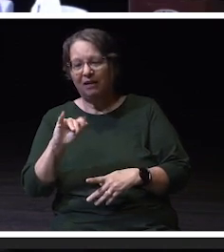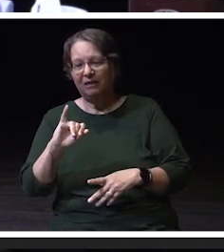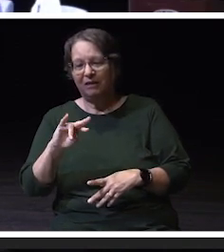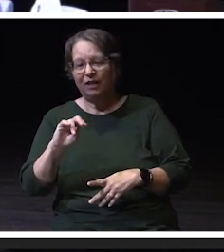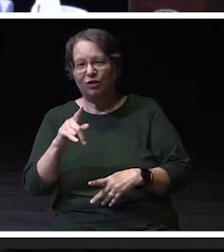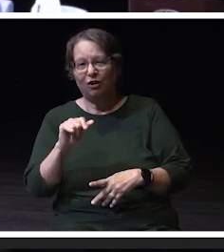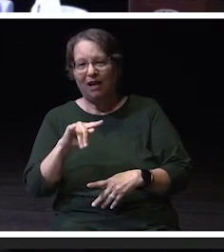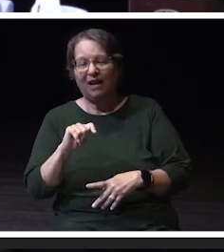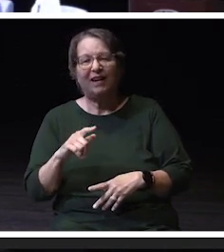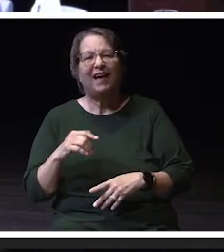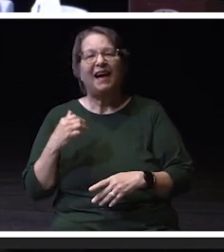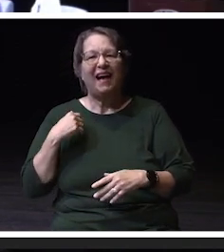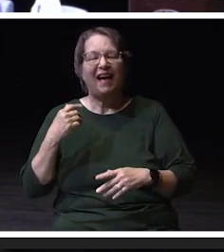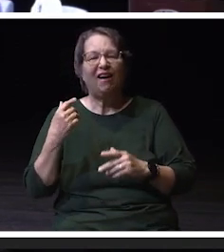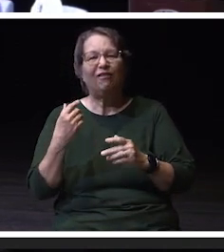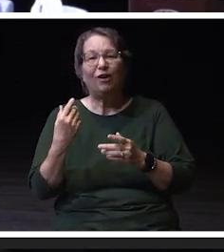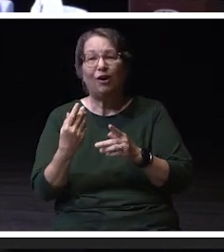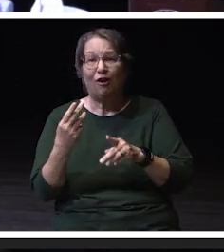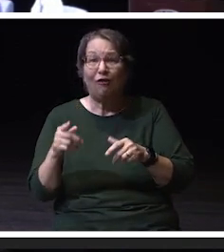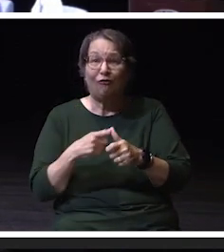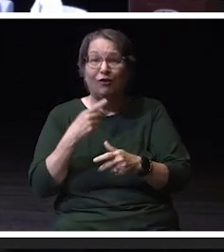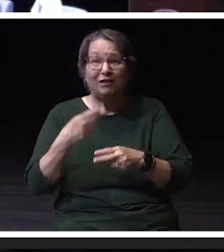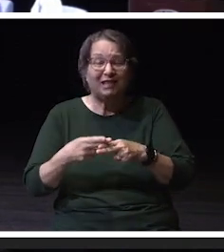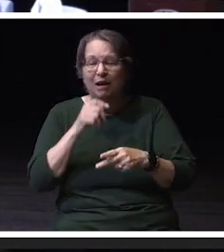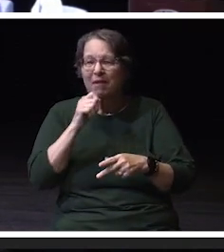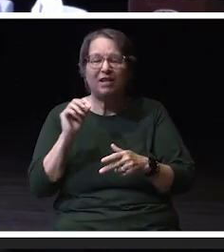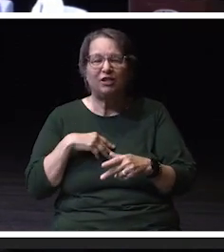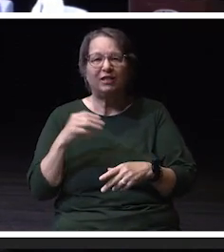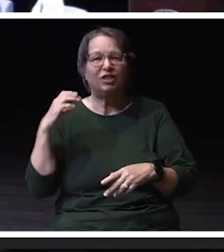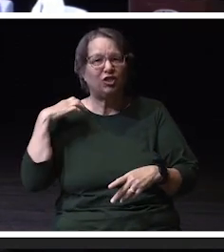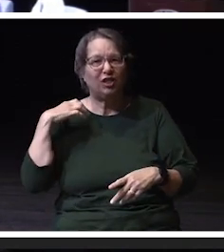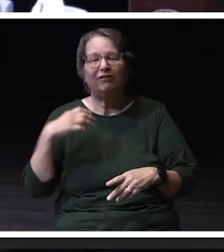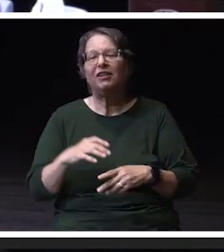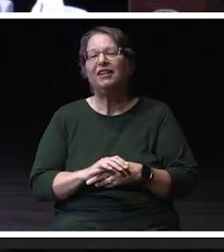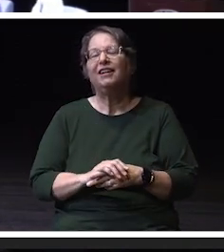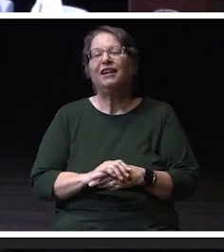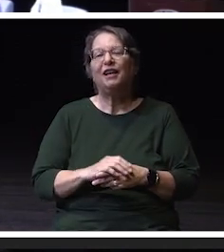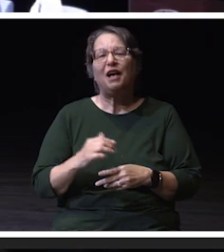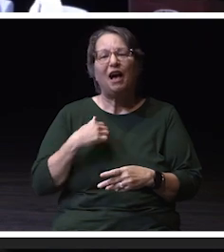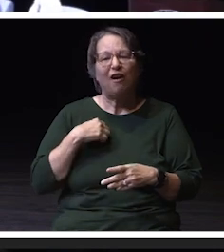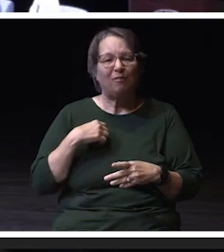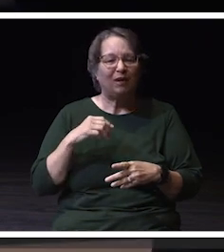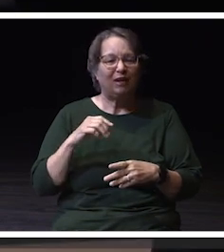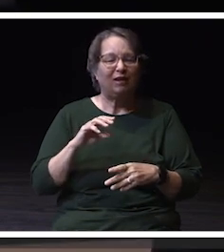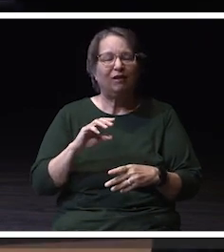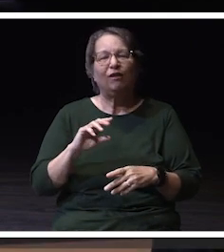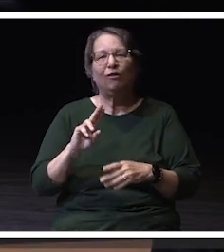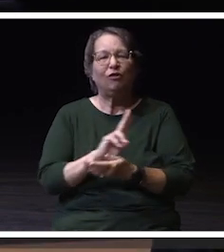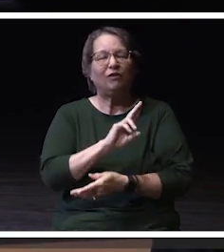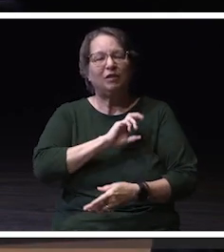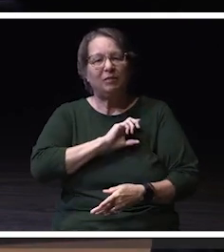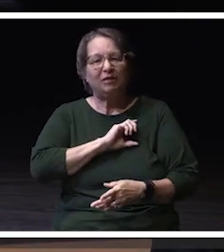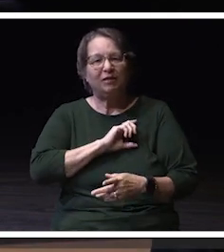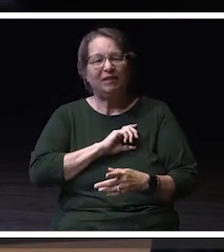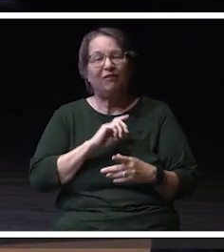it's not just Chief. I have been in University Policing now approaching my 32nd year.